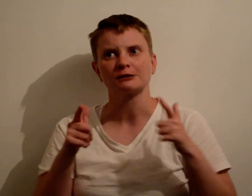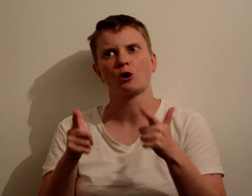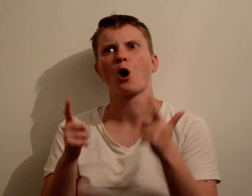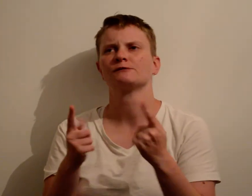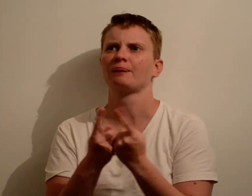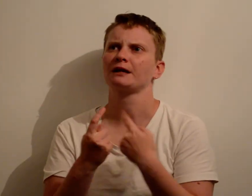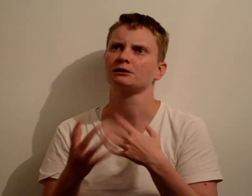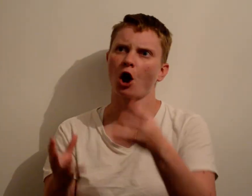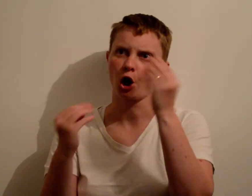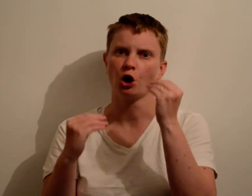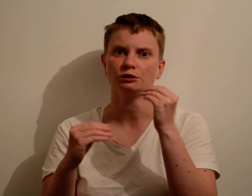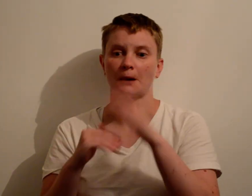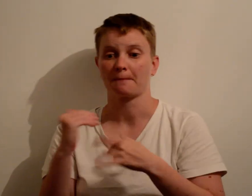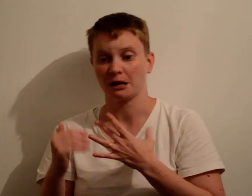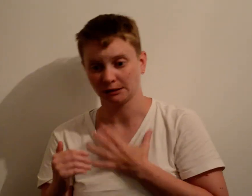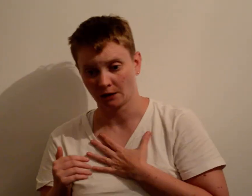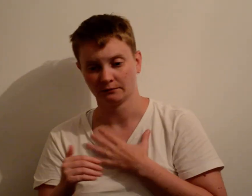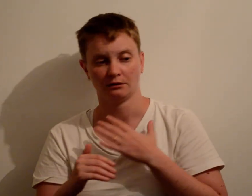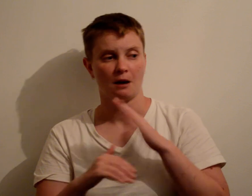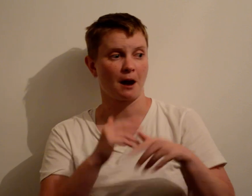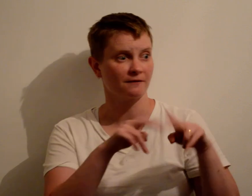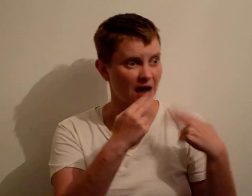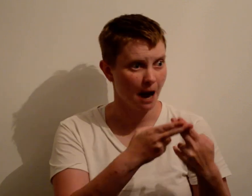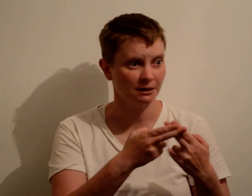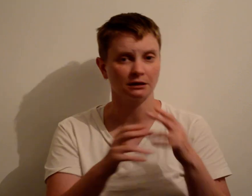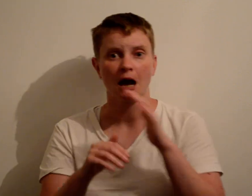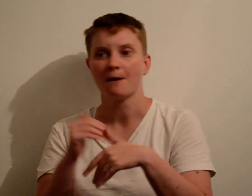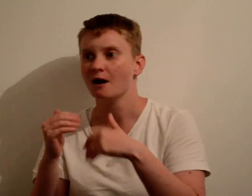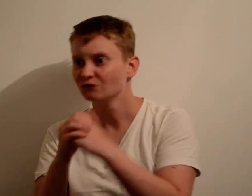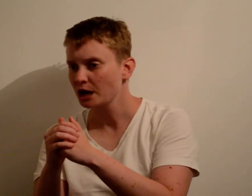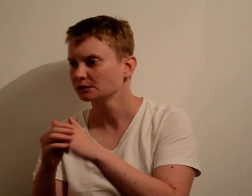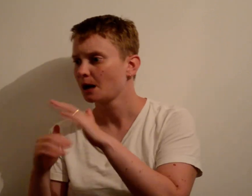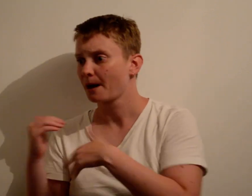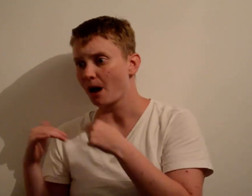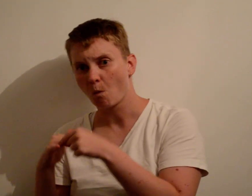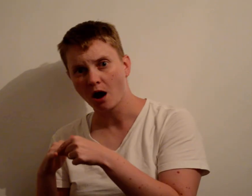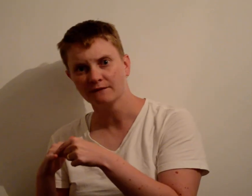There’s so much of stuff that I’ve learnt about myself about my family, friends and my wife.